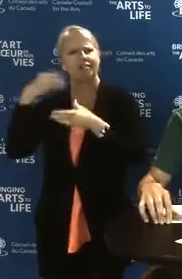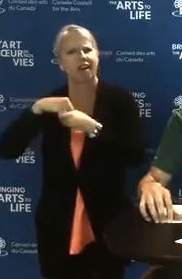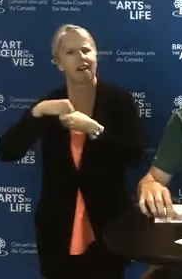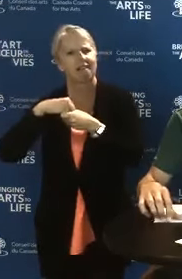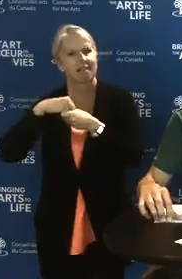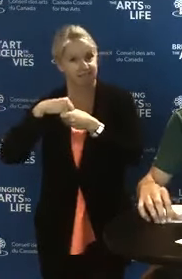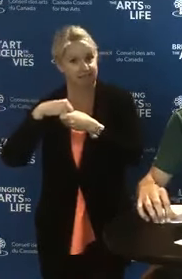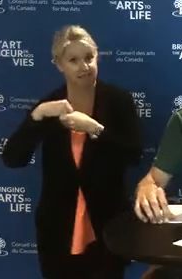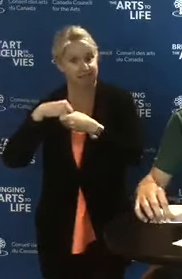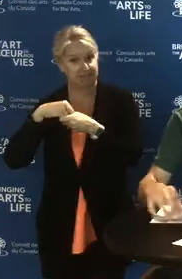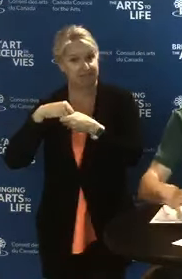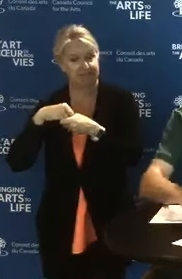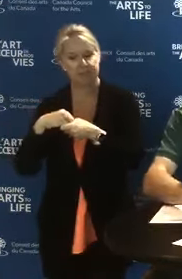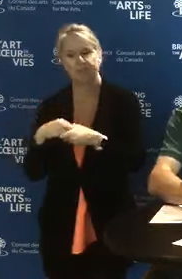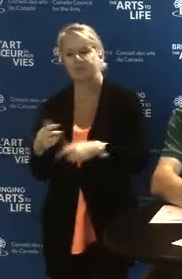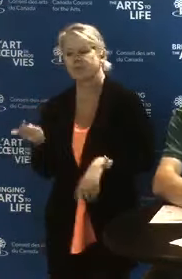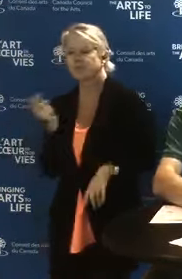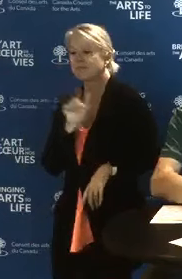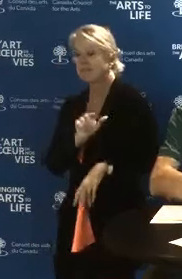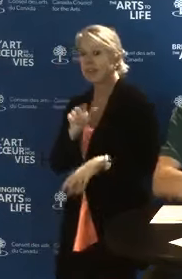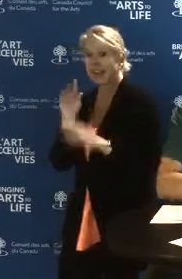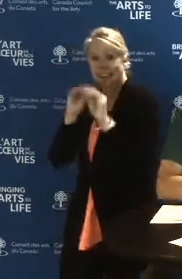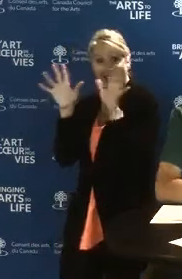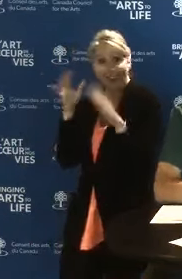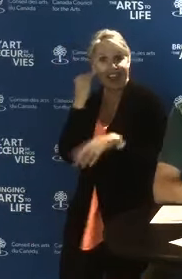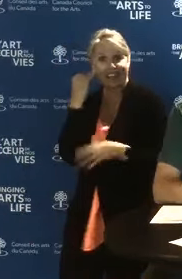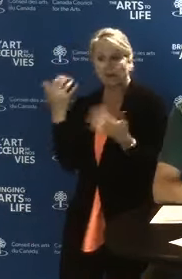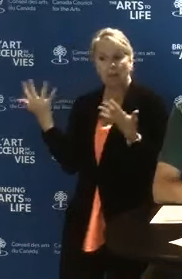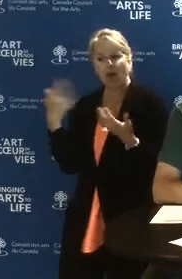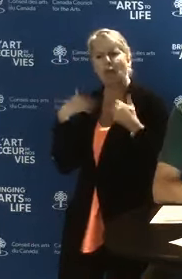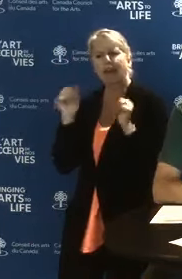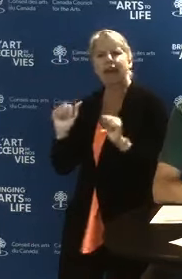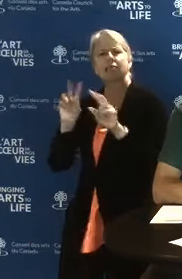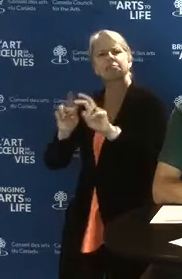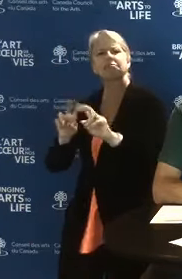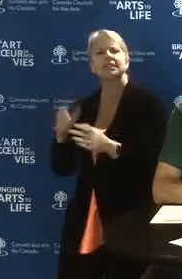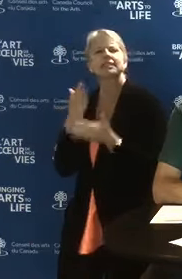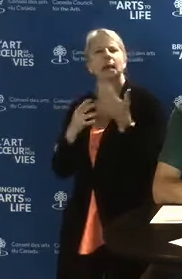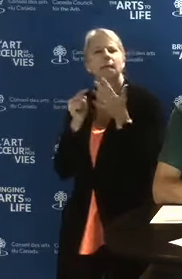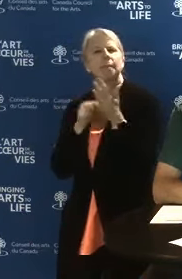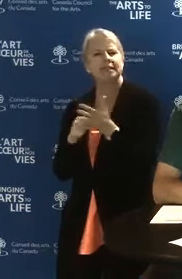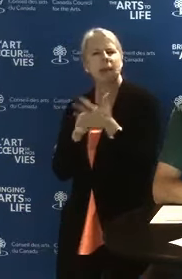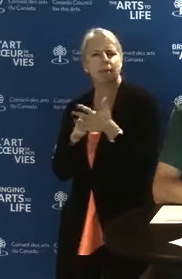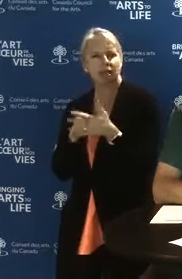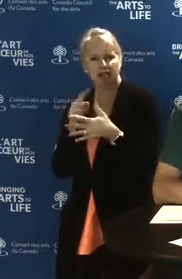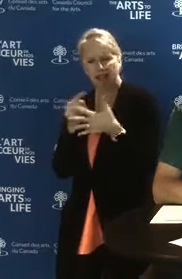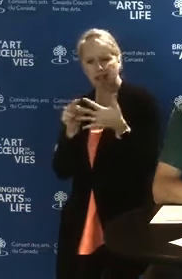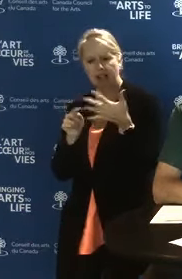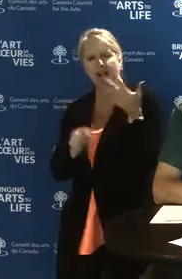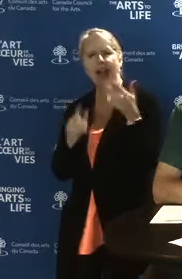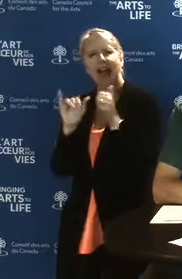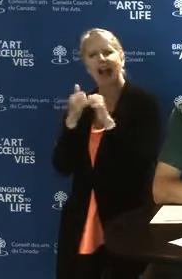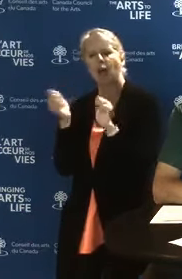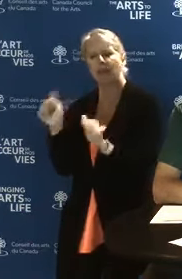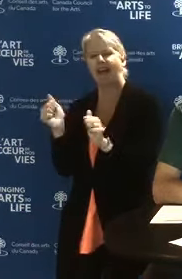Let's give you a clearer idea and explore some examples of new ways to engage with digital citizens.